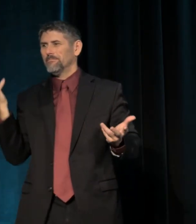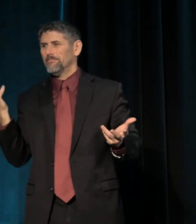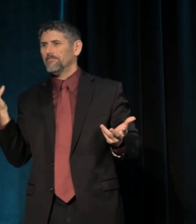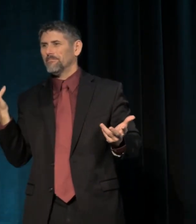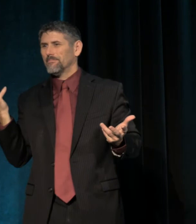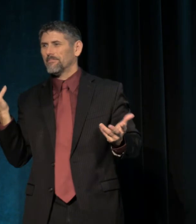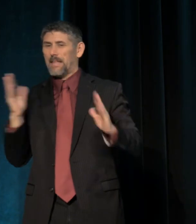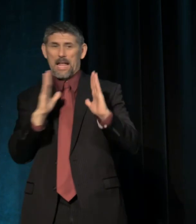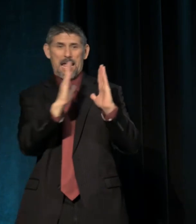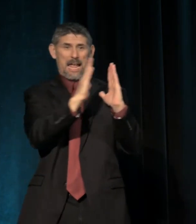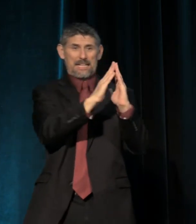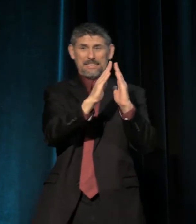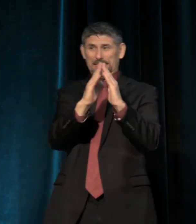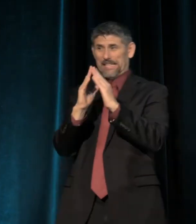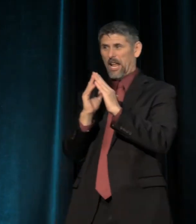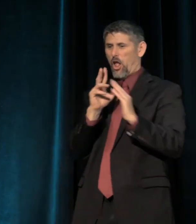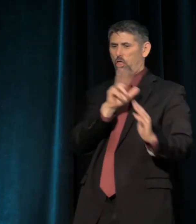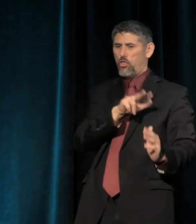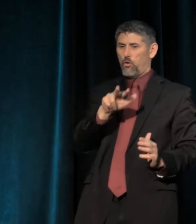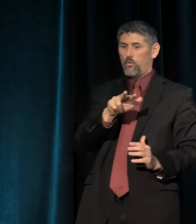in a city that's 33% white.